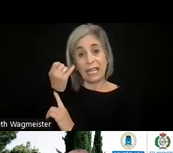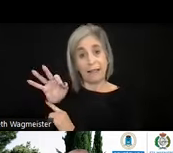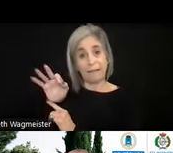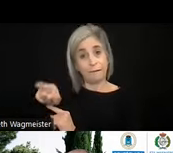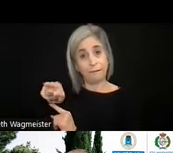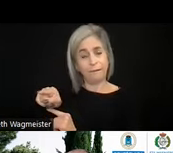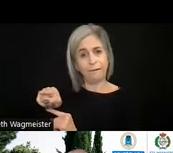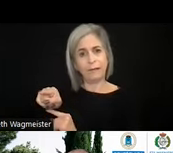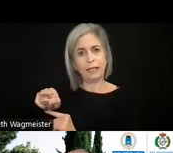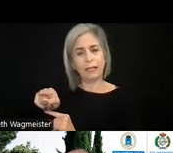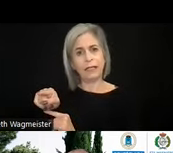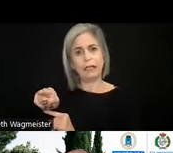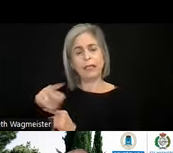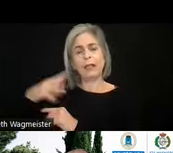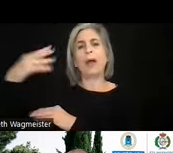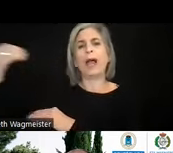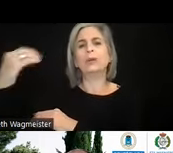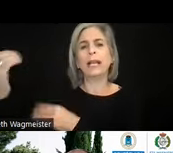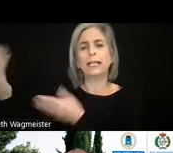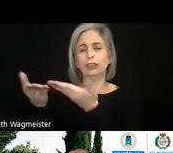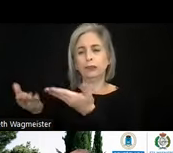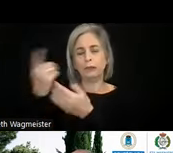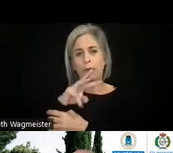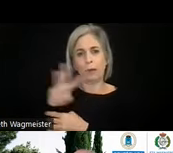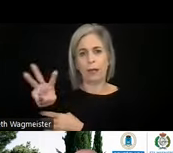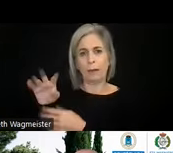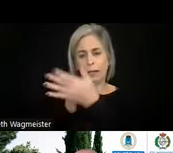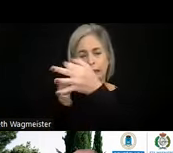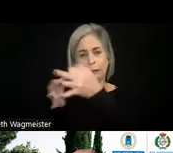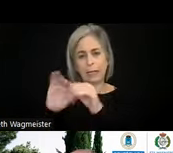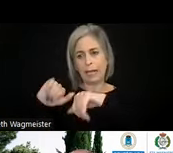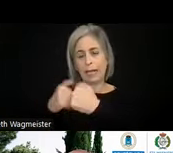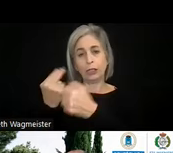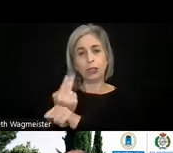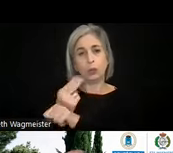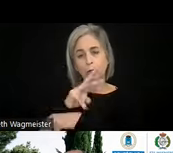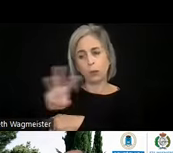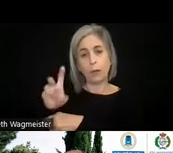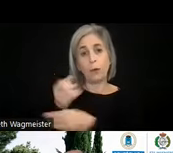external services to the web that explain how to use the web or provide, let's say,